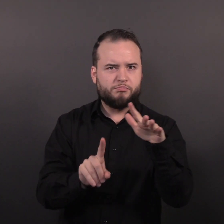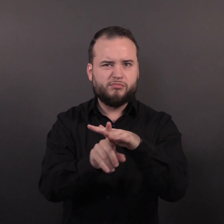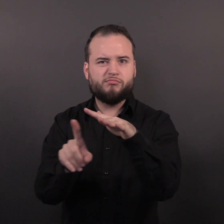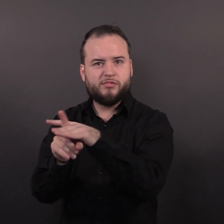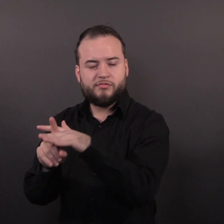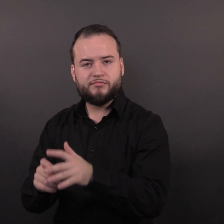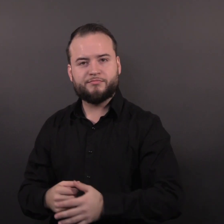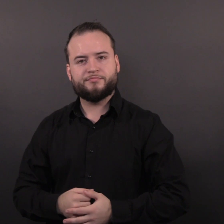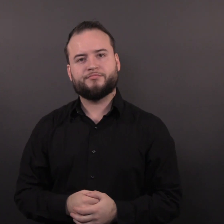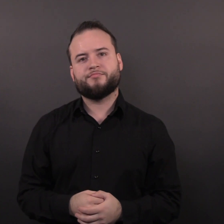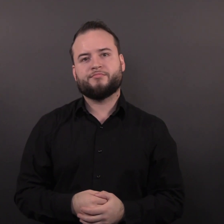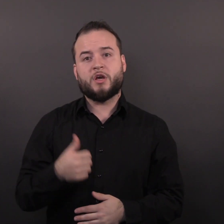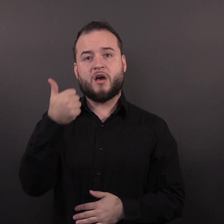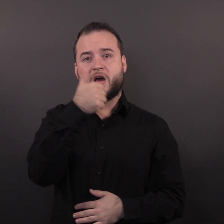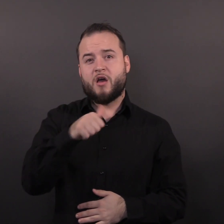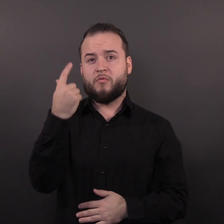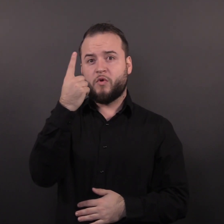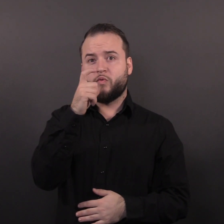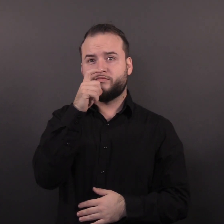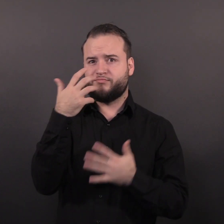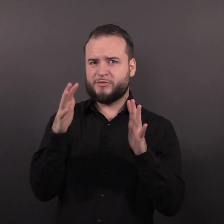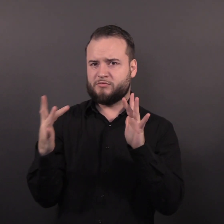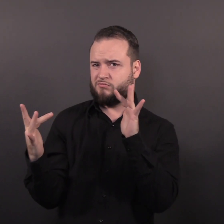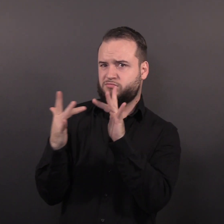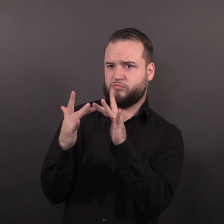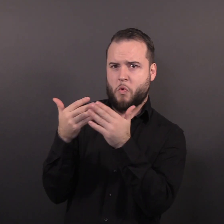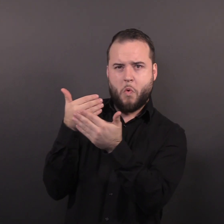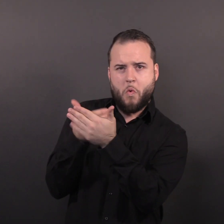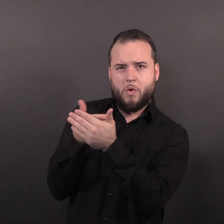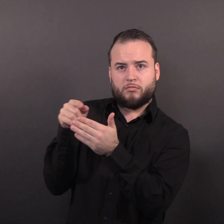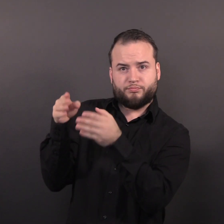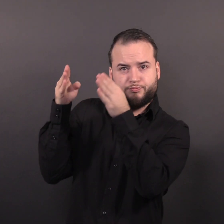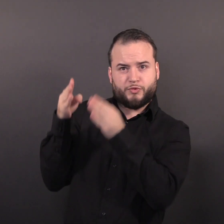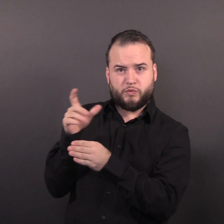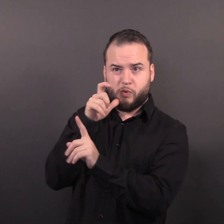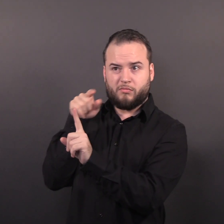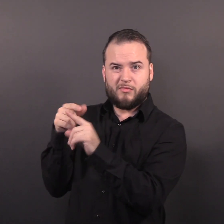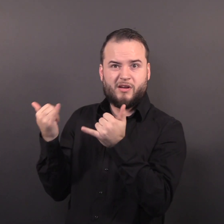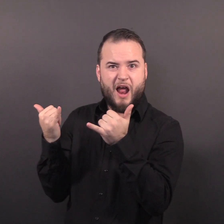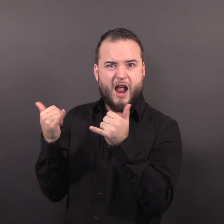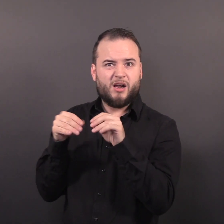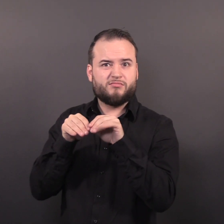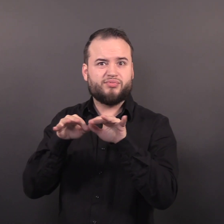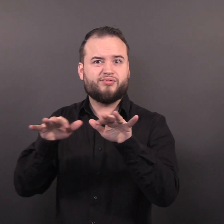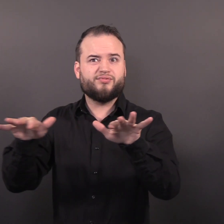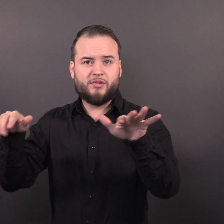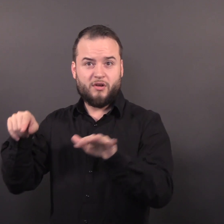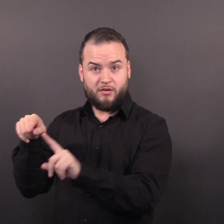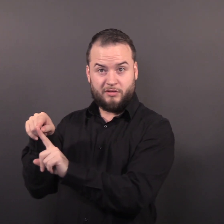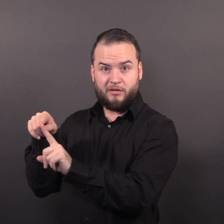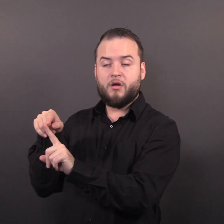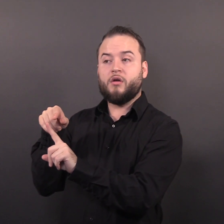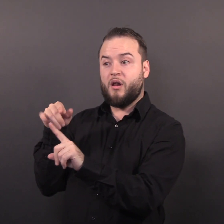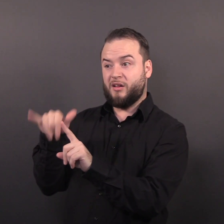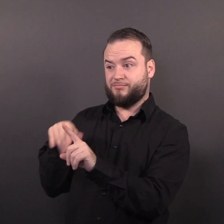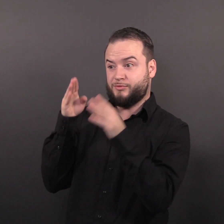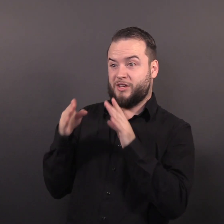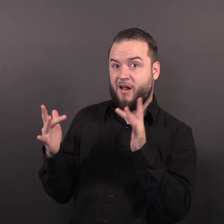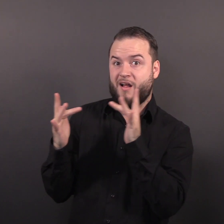not previously had cases. Anyone who has close contact with someone who is infectious is at risk.